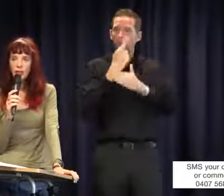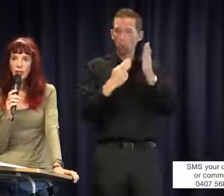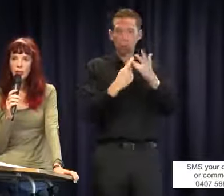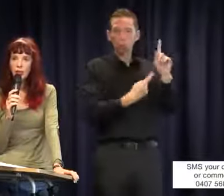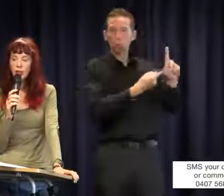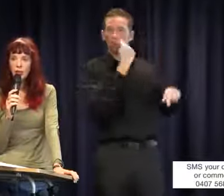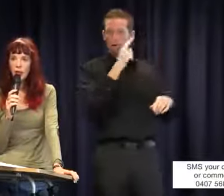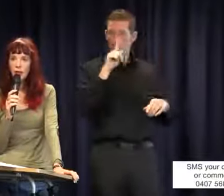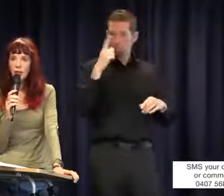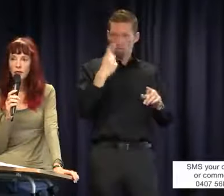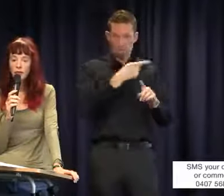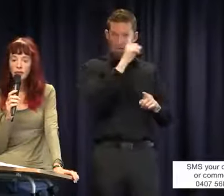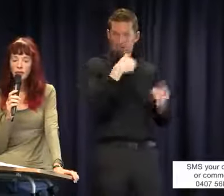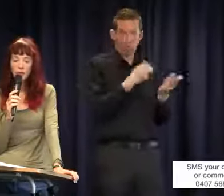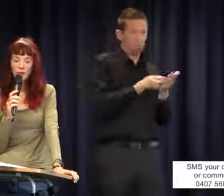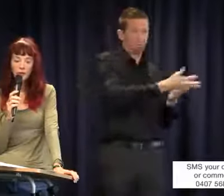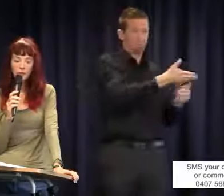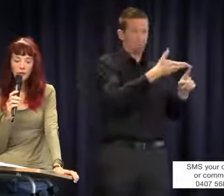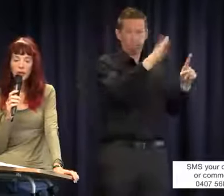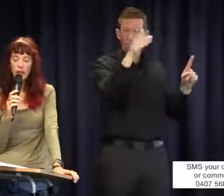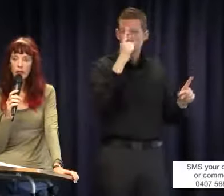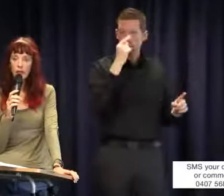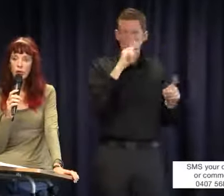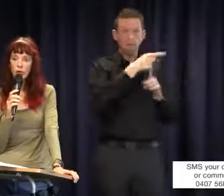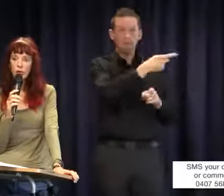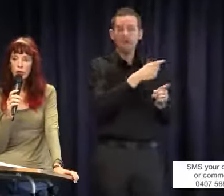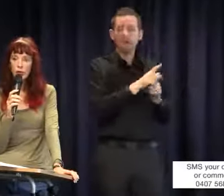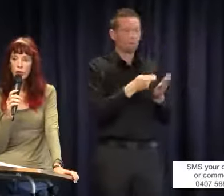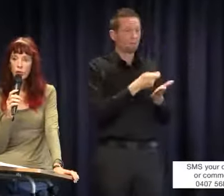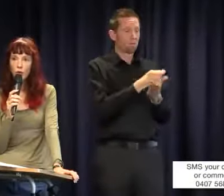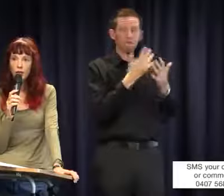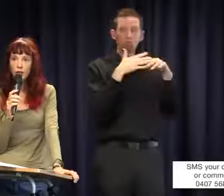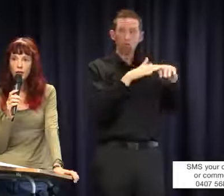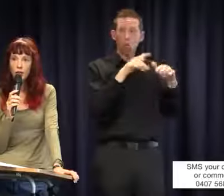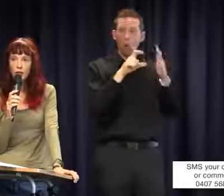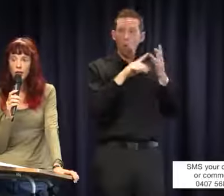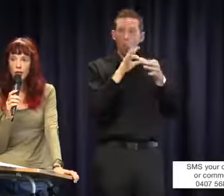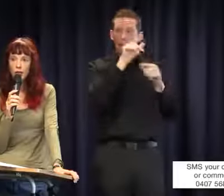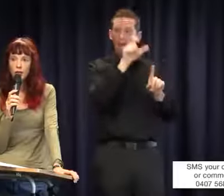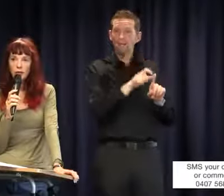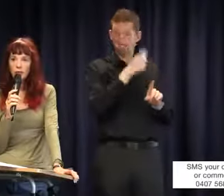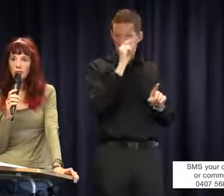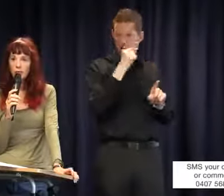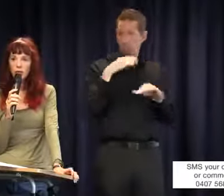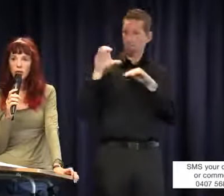They can use it to pay for the salary of an integration coordinator, they can use it on